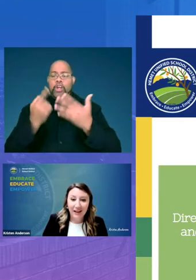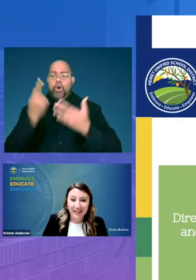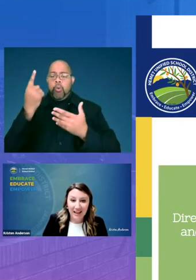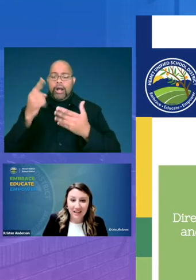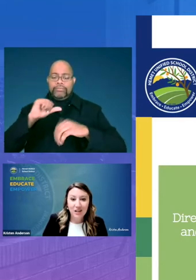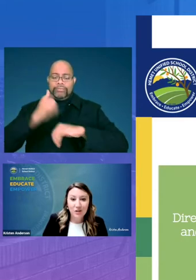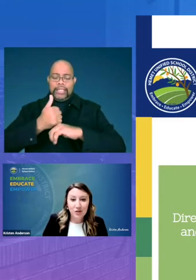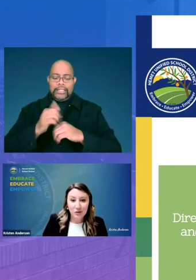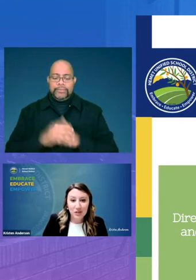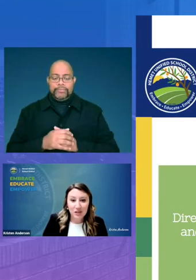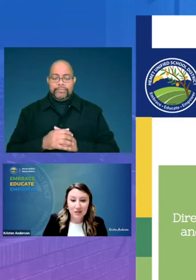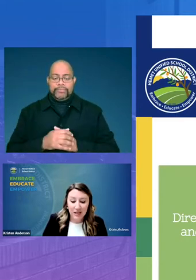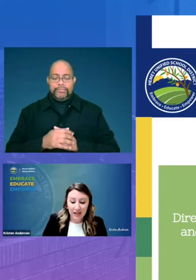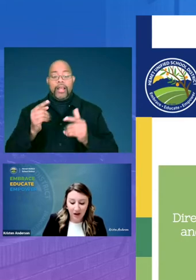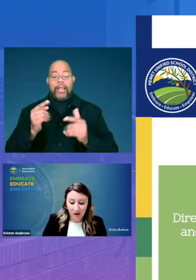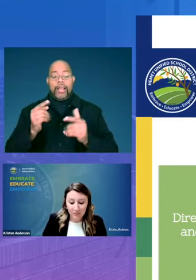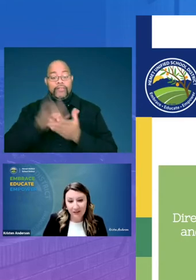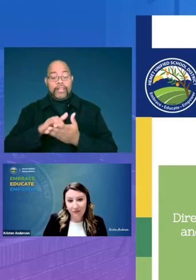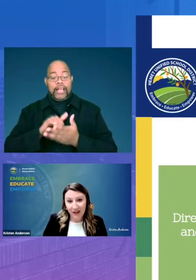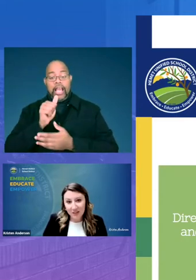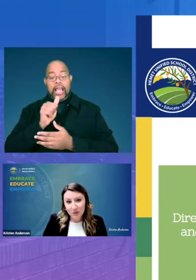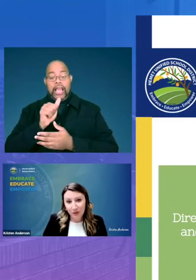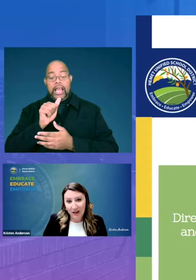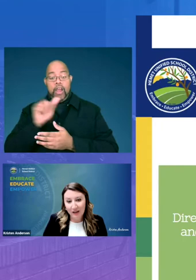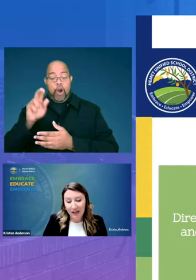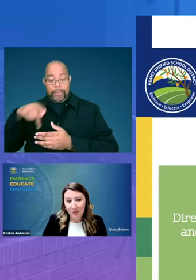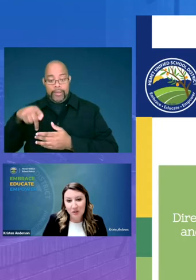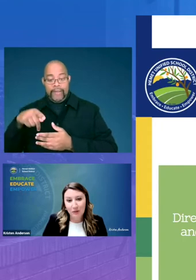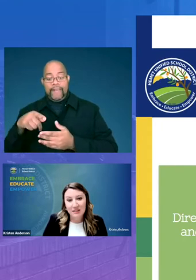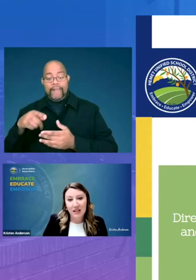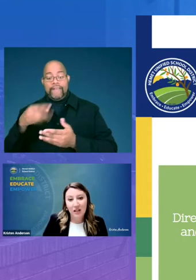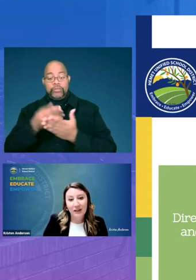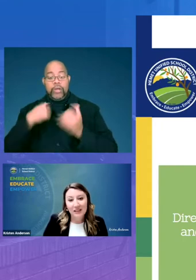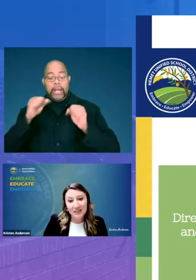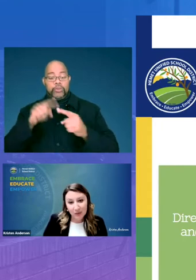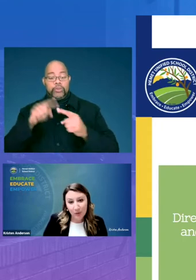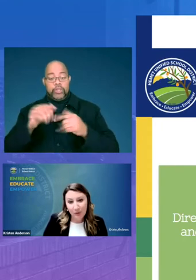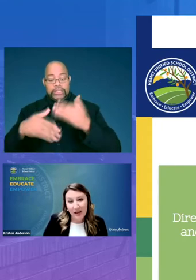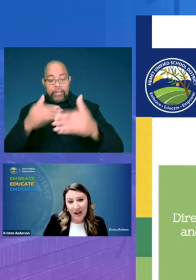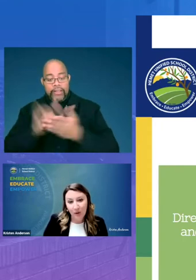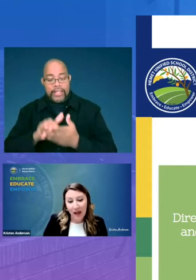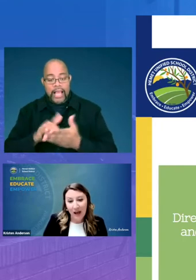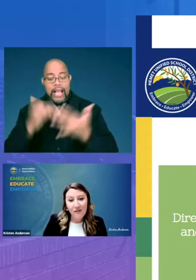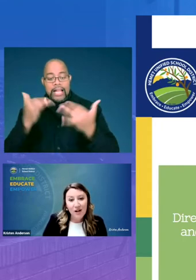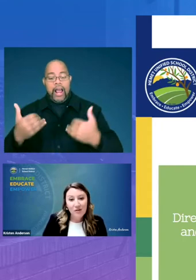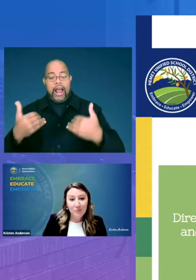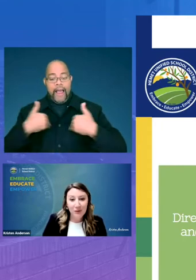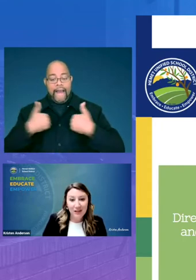again due to those arp funds we have been able to accelerate this and we will now have both an